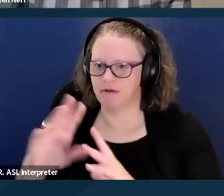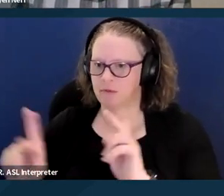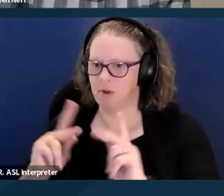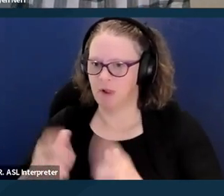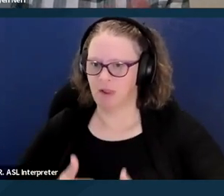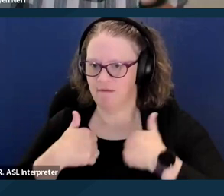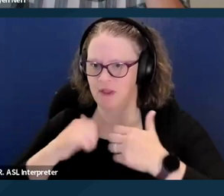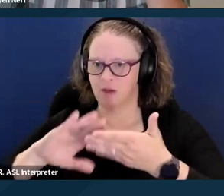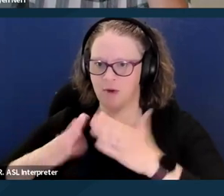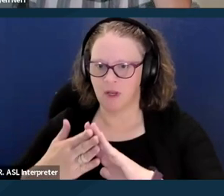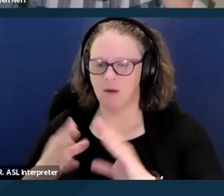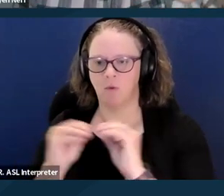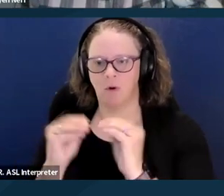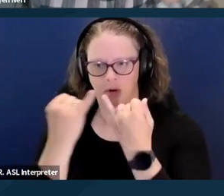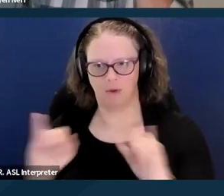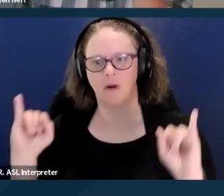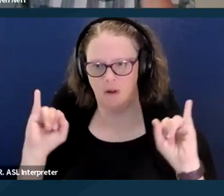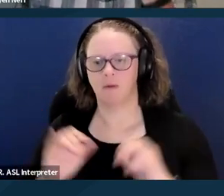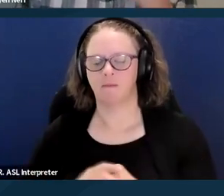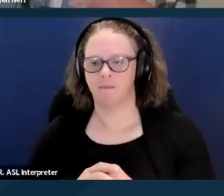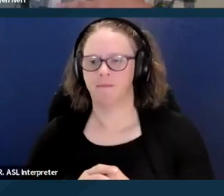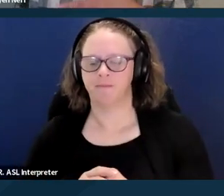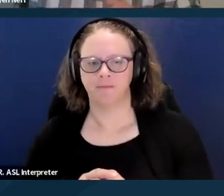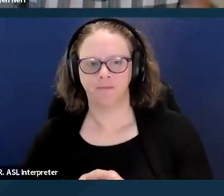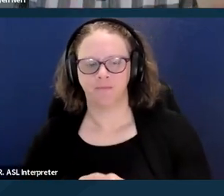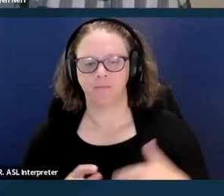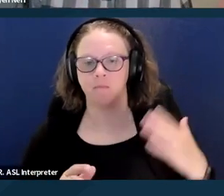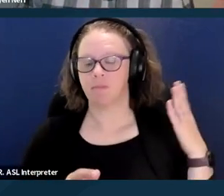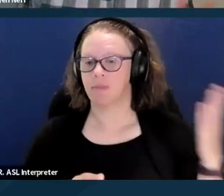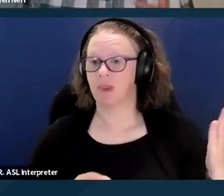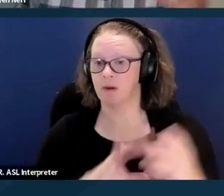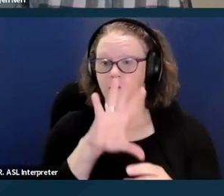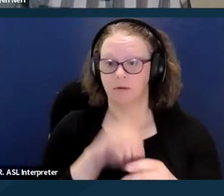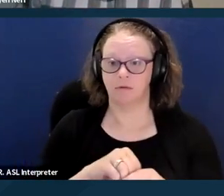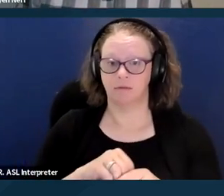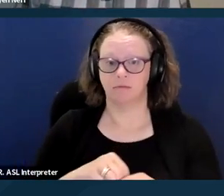to live more independently. So this comes with a wide range of services